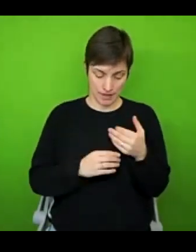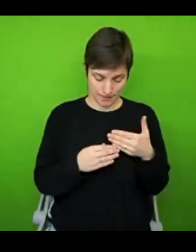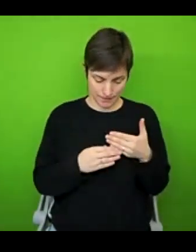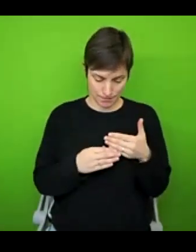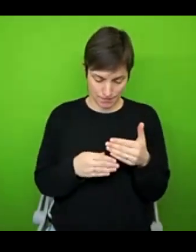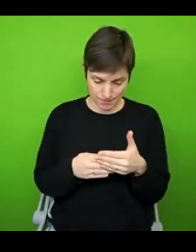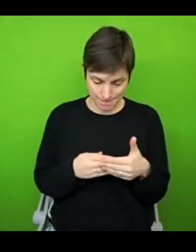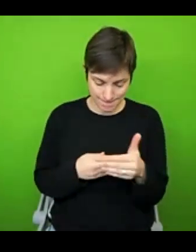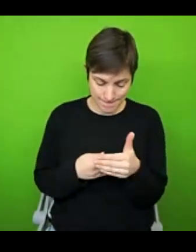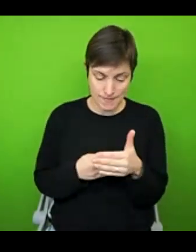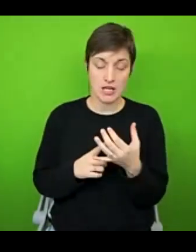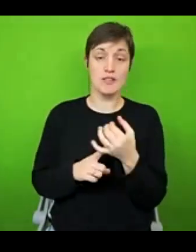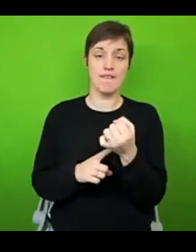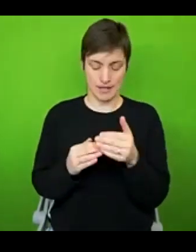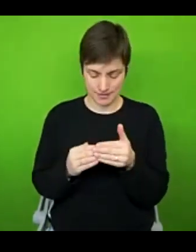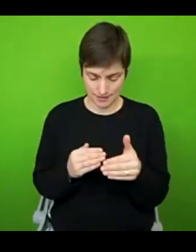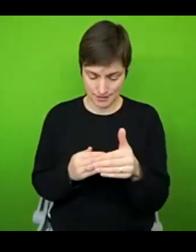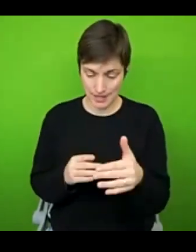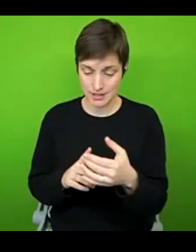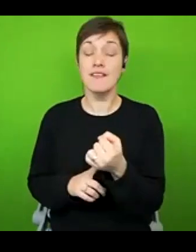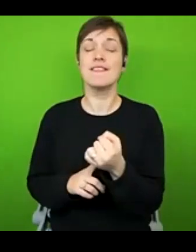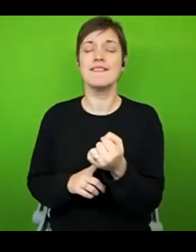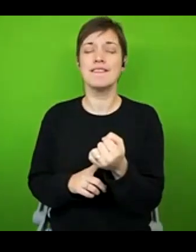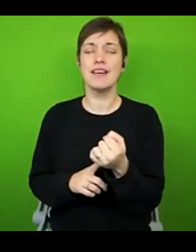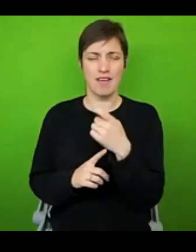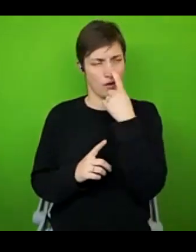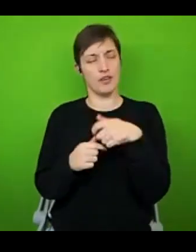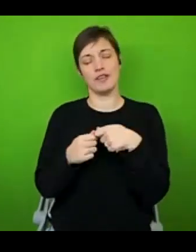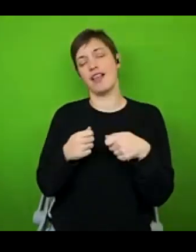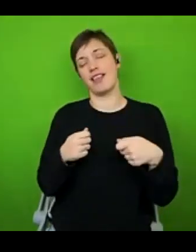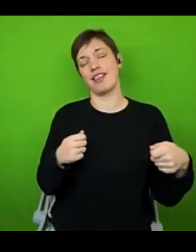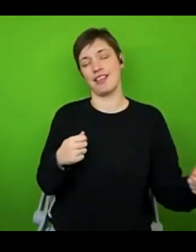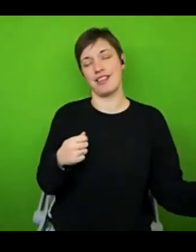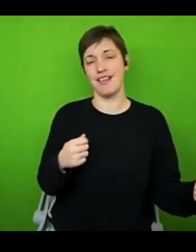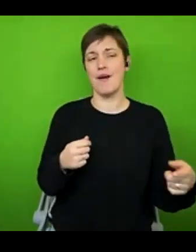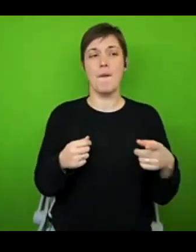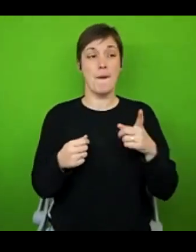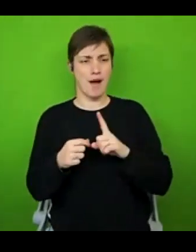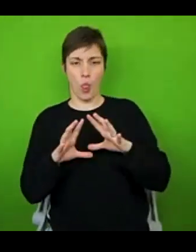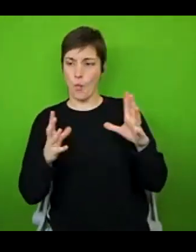So we could talk about this for a long time. But we do live in a world that glorifies success and accomplishments,